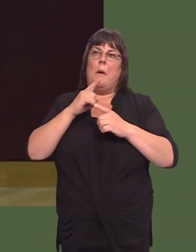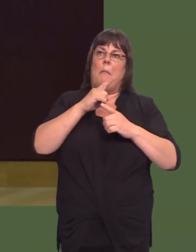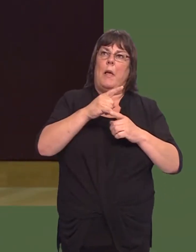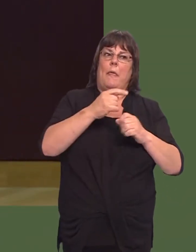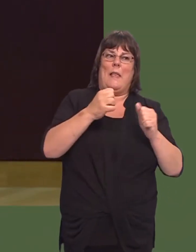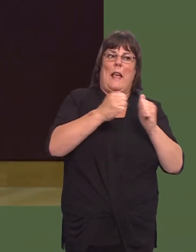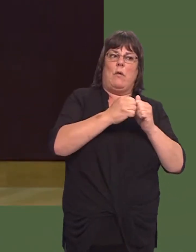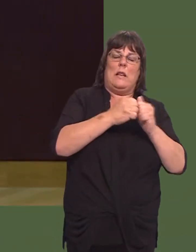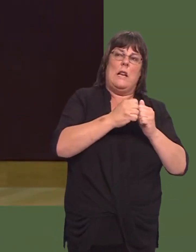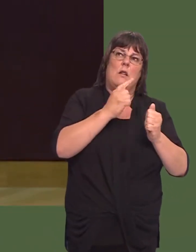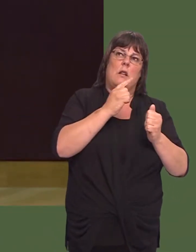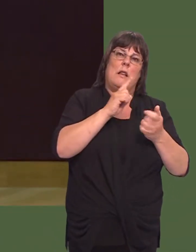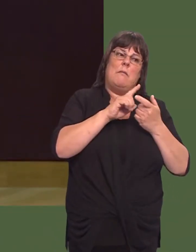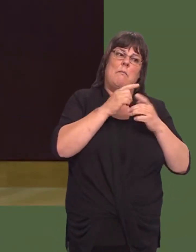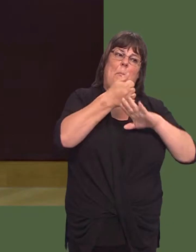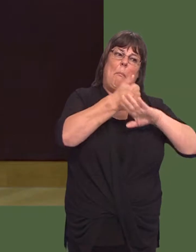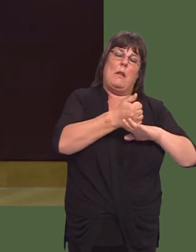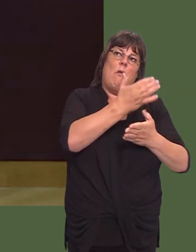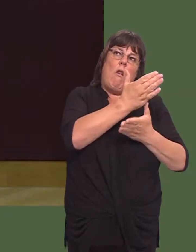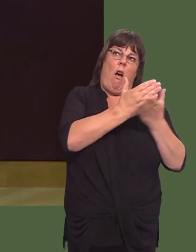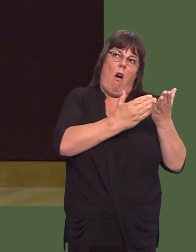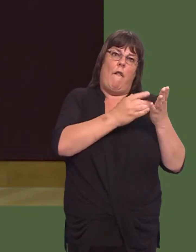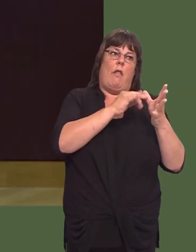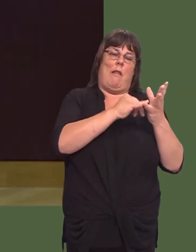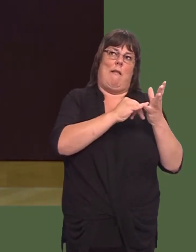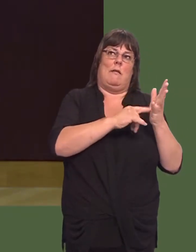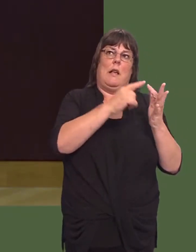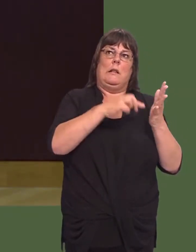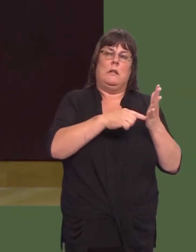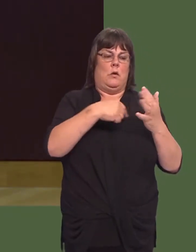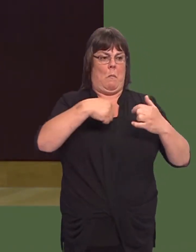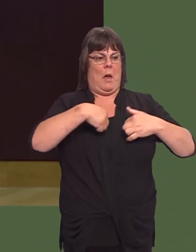So, on the face of it, this does look a very good deal, and, whilst I appreciate we have